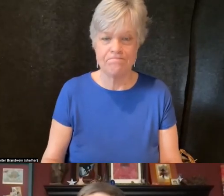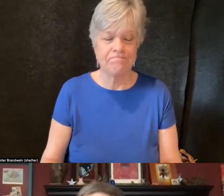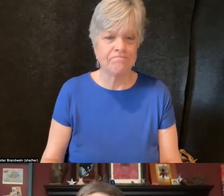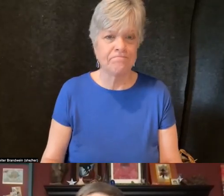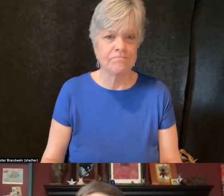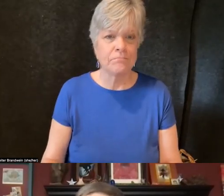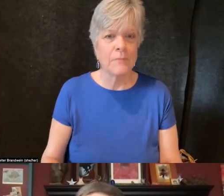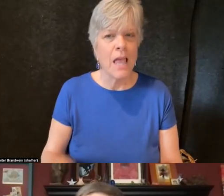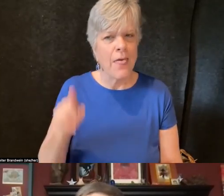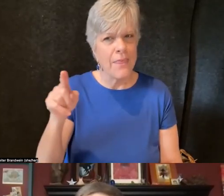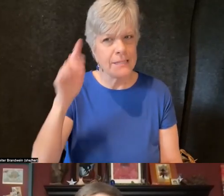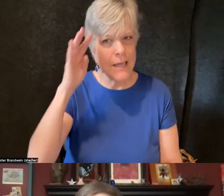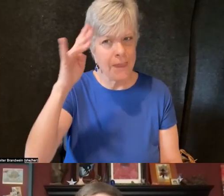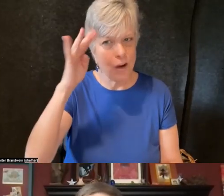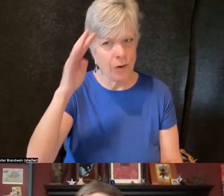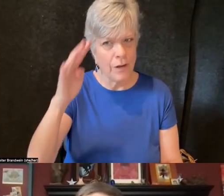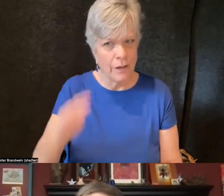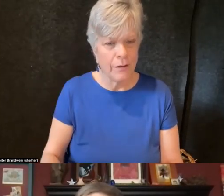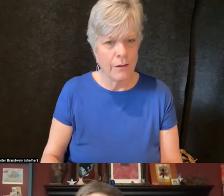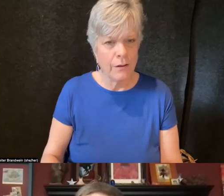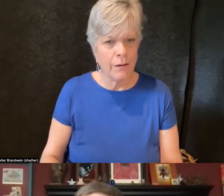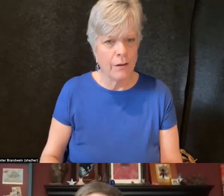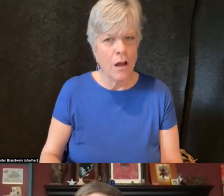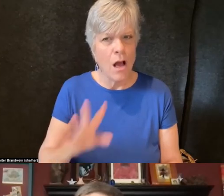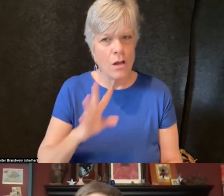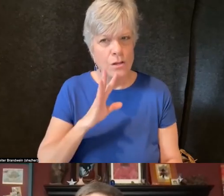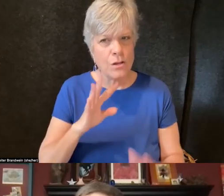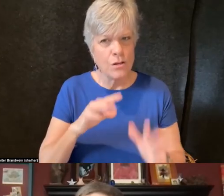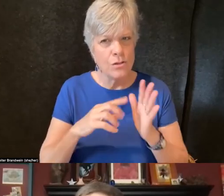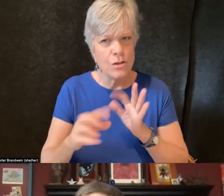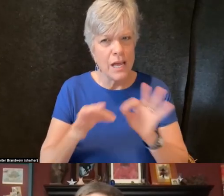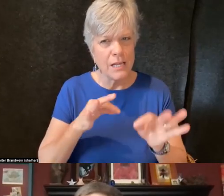This theory really talks about how the social environment